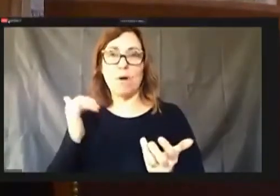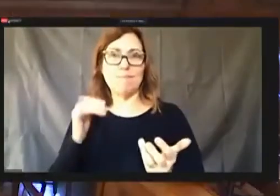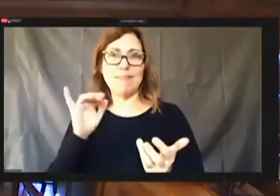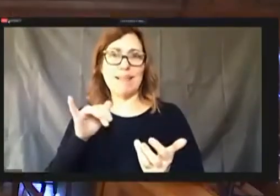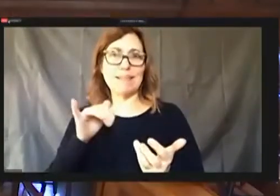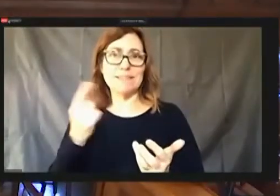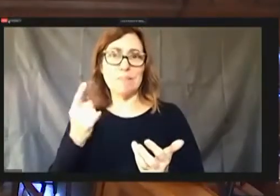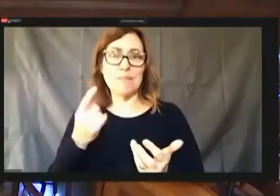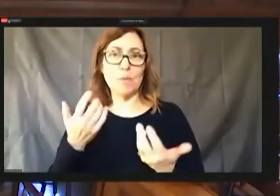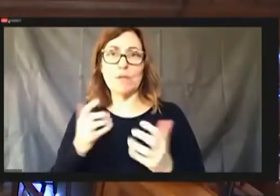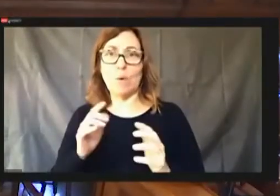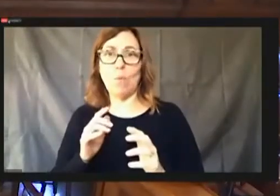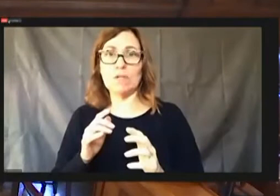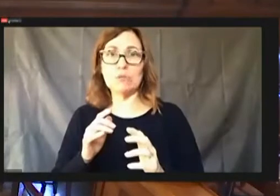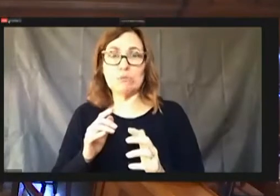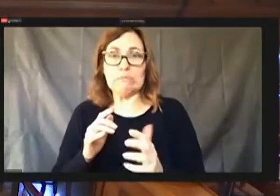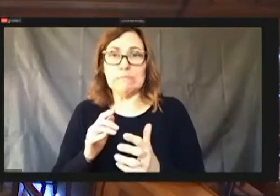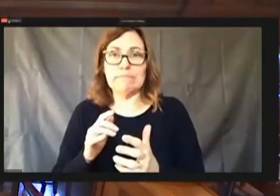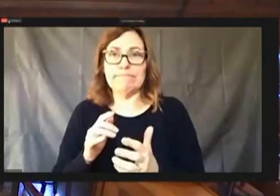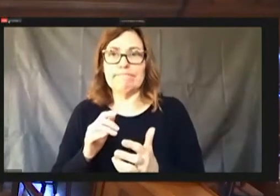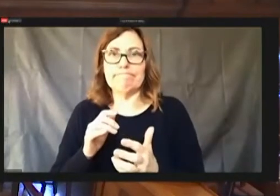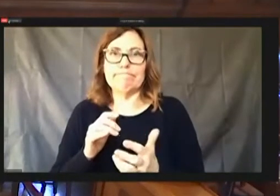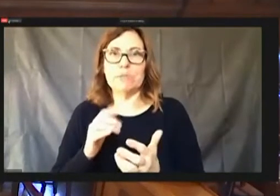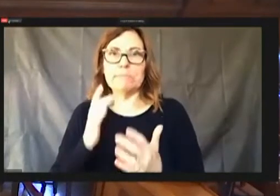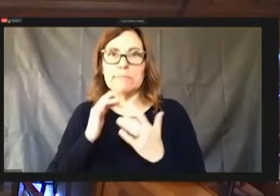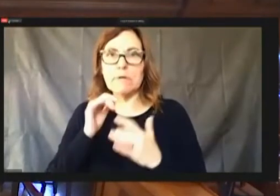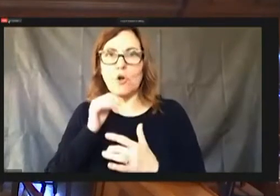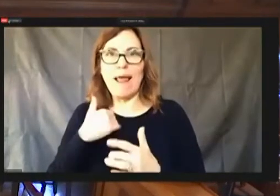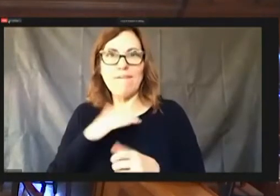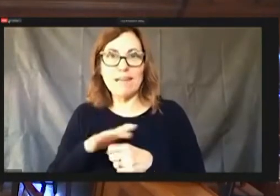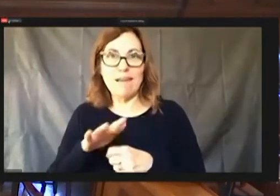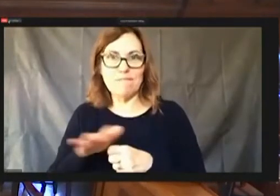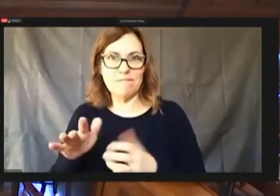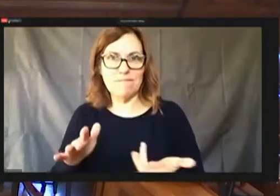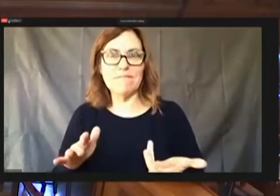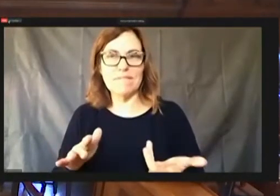Thank you, Council President Smith. Thank you.